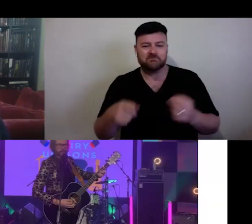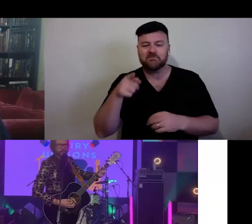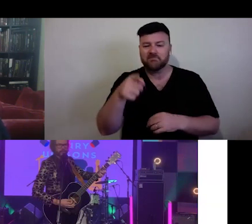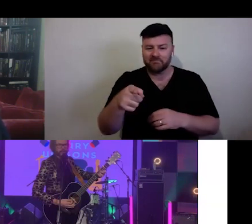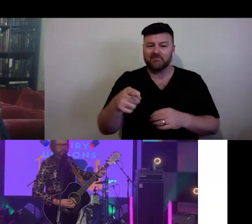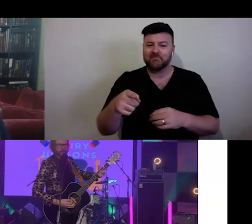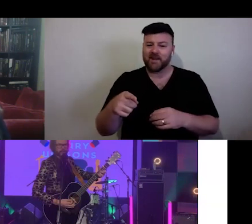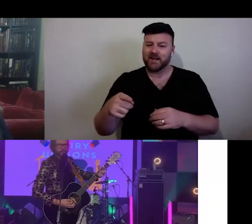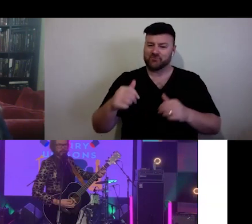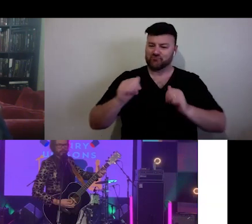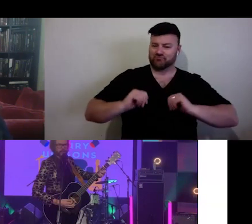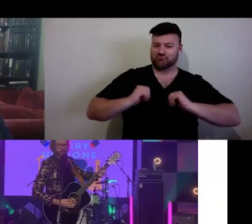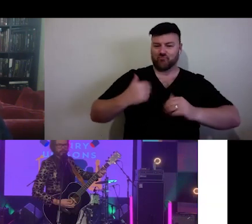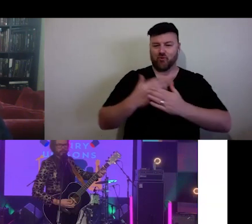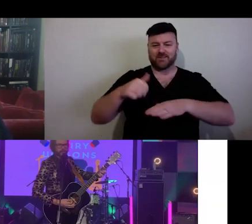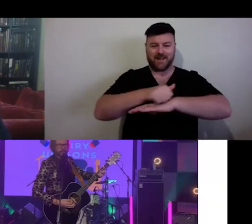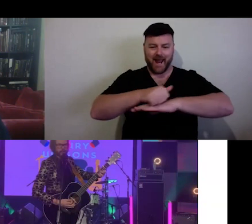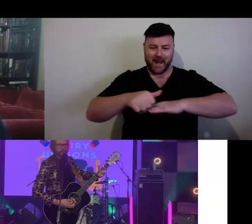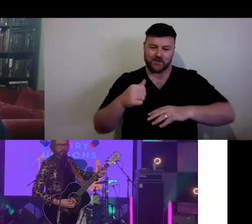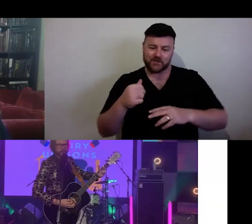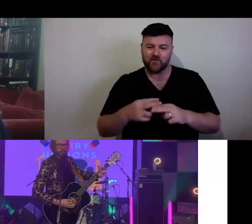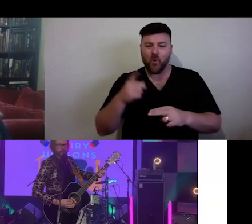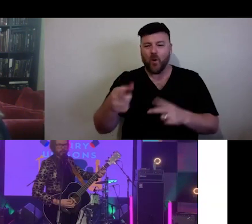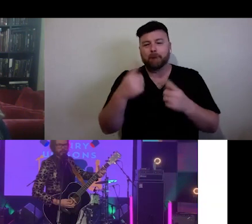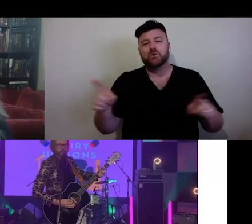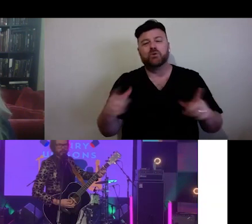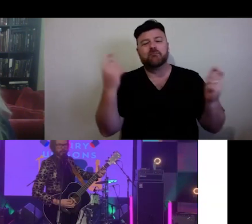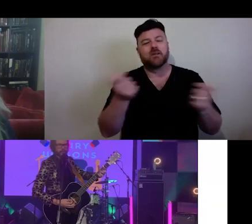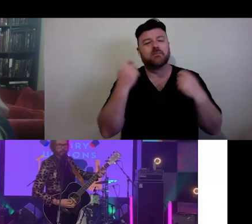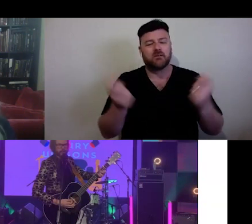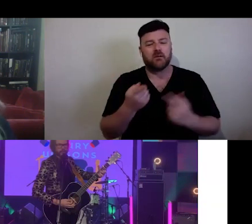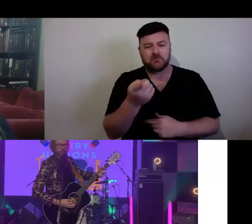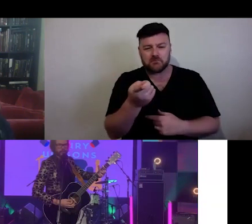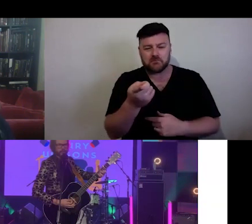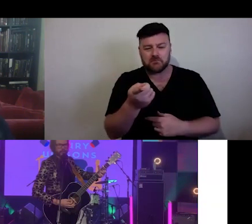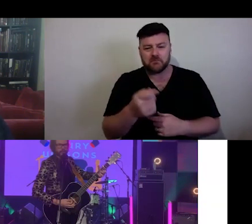live, socially Isolated Music Festival. There is nothing wrong